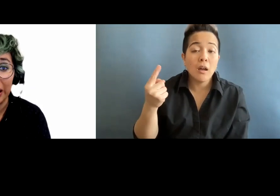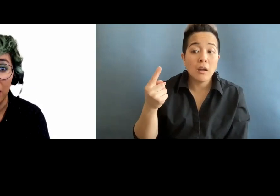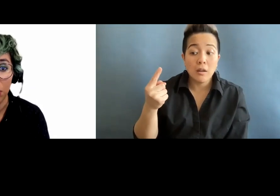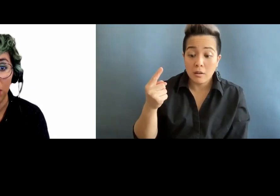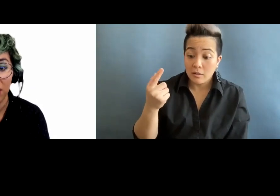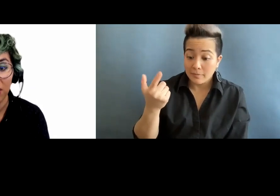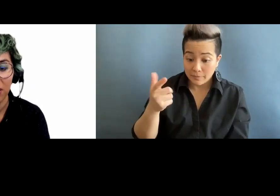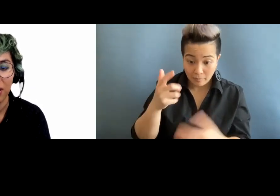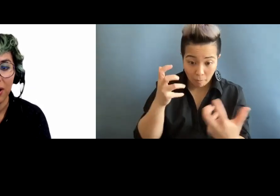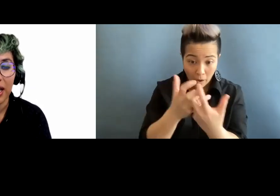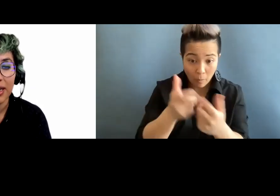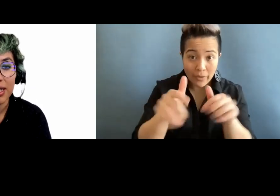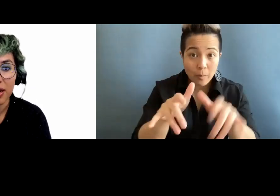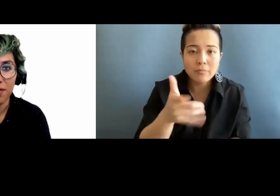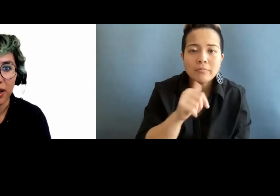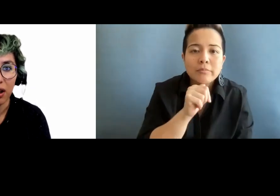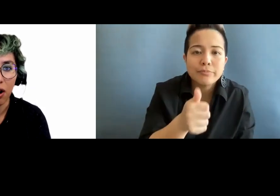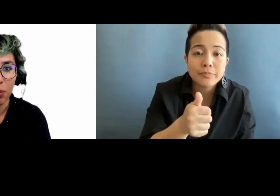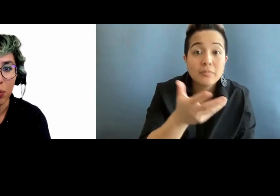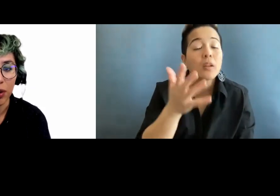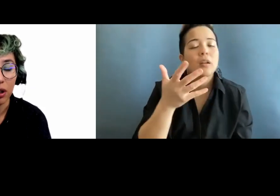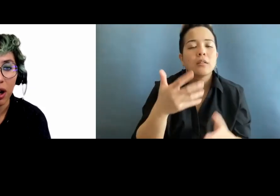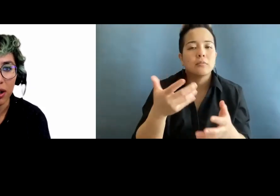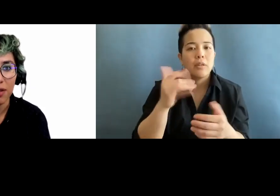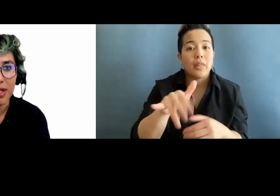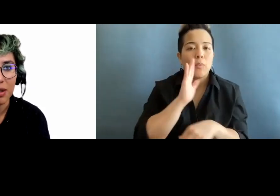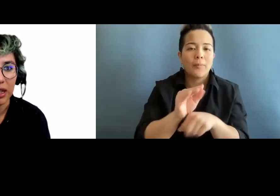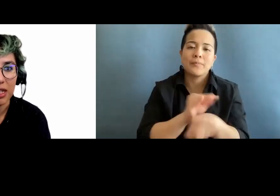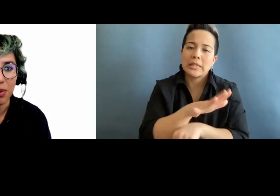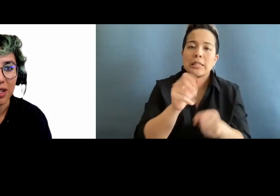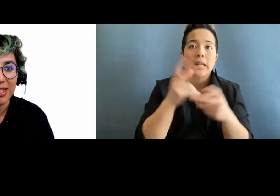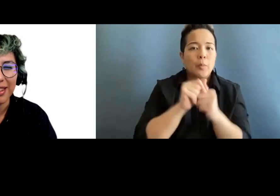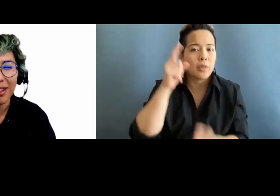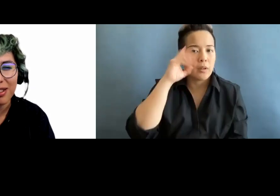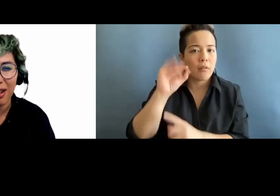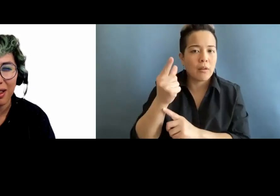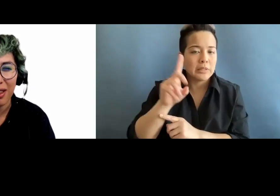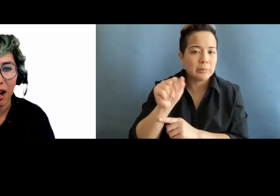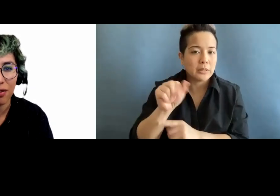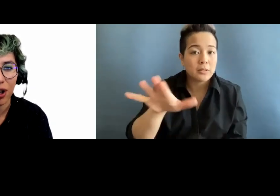keyboard. And it does affect a lot of people with cognitive disabilities because there's a lot of